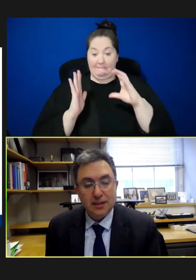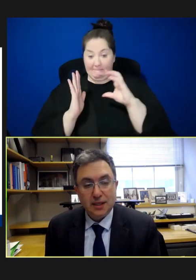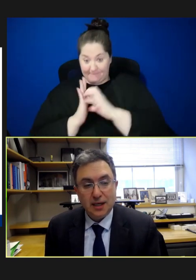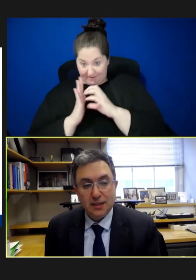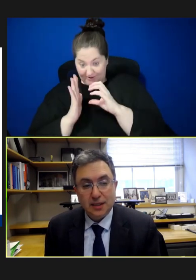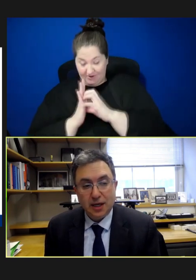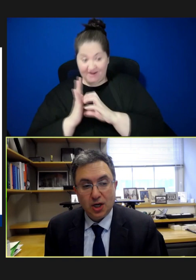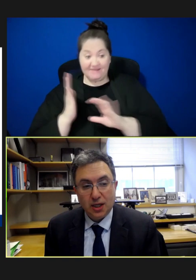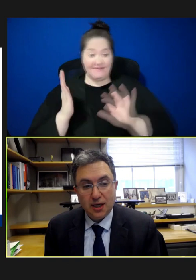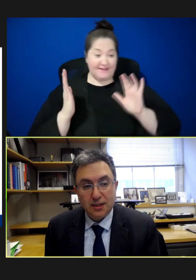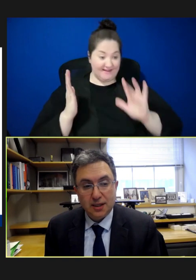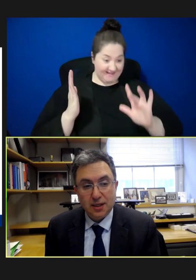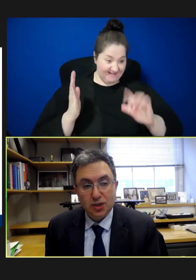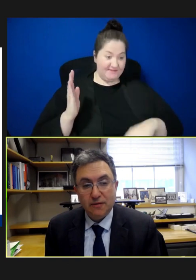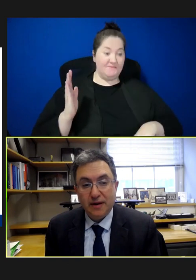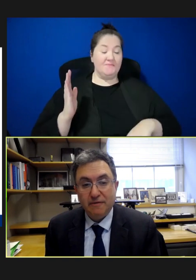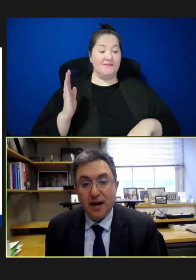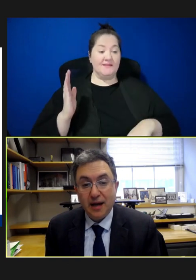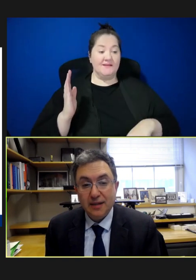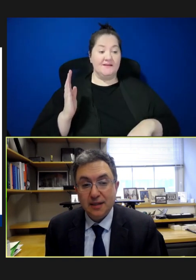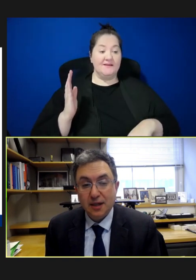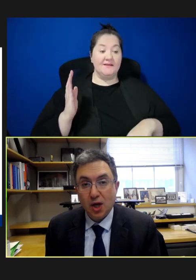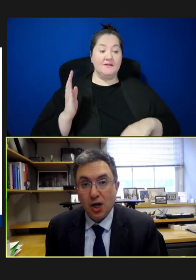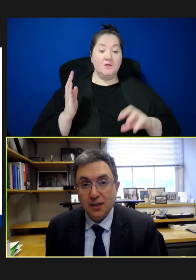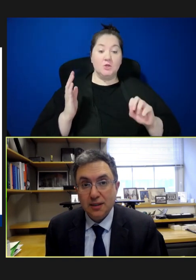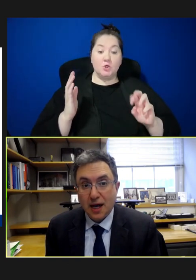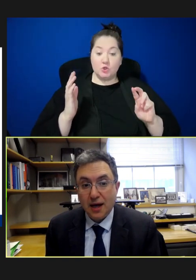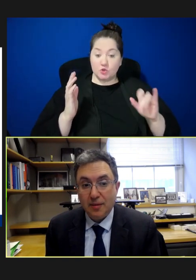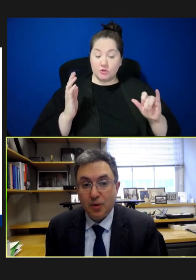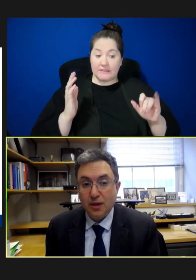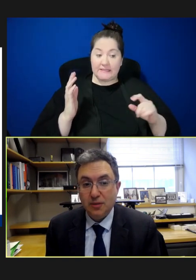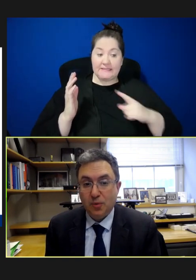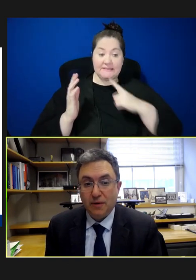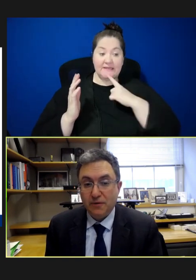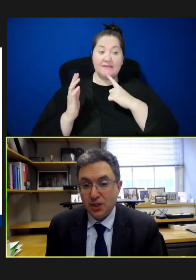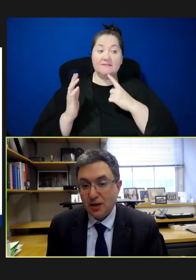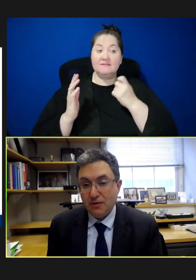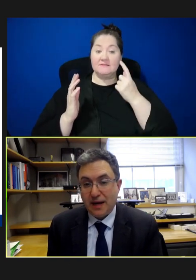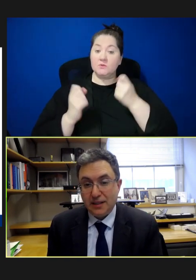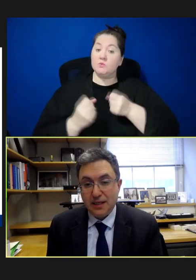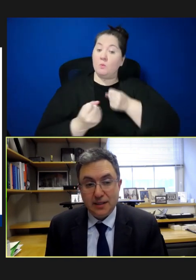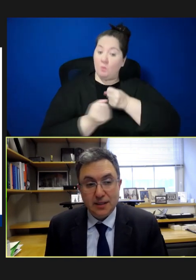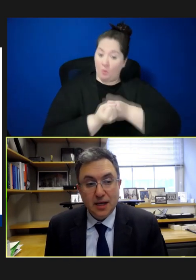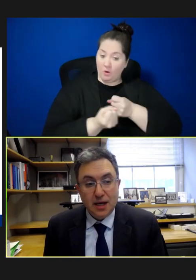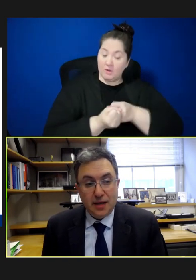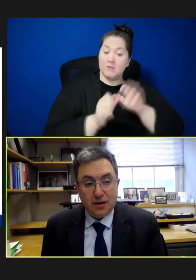it says here that the survey finds that alongside broad support for childhood vaccines, there are